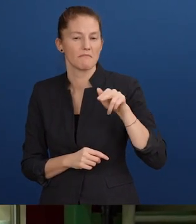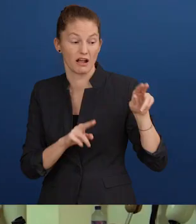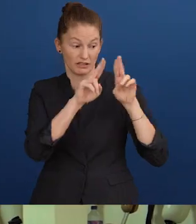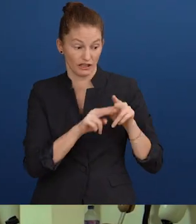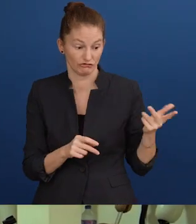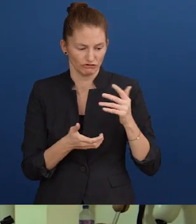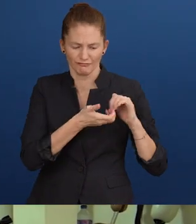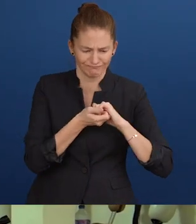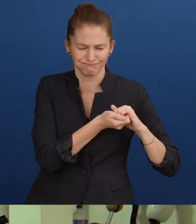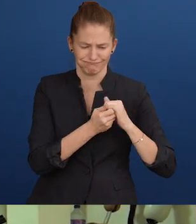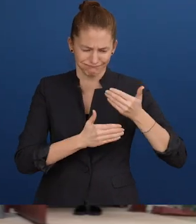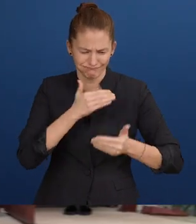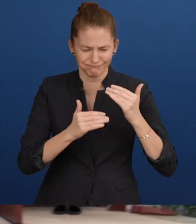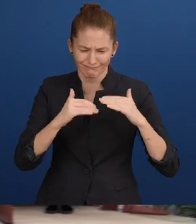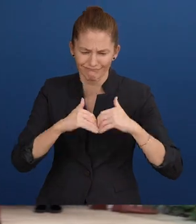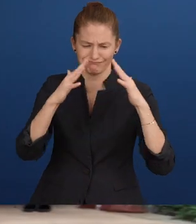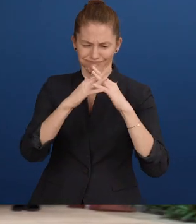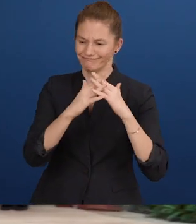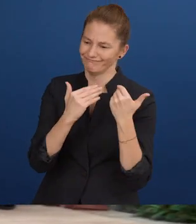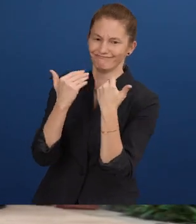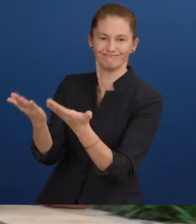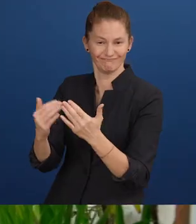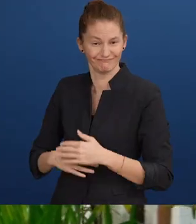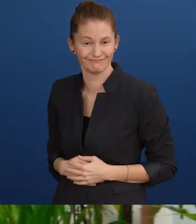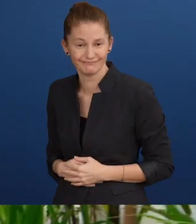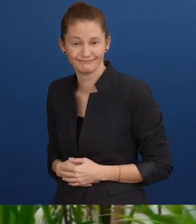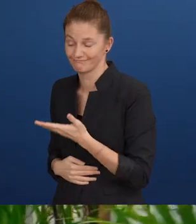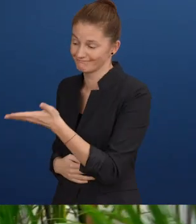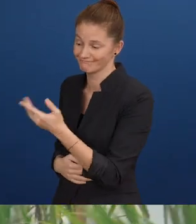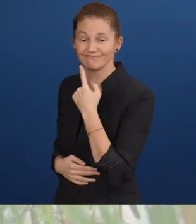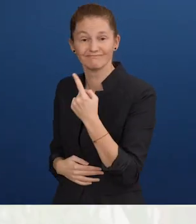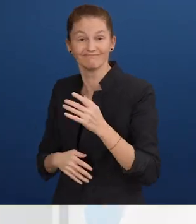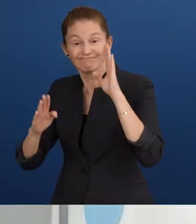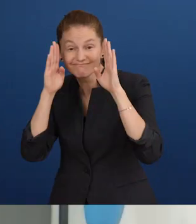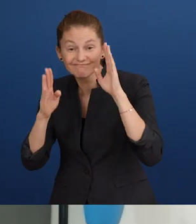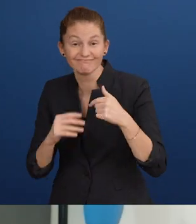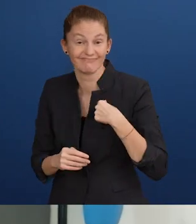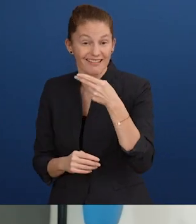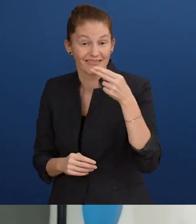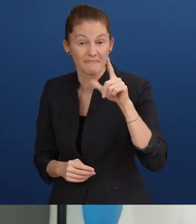an NGO focusing on architectural services in a humanitarian context. Nengah Latra: "Hello, my name is Latra and I am the founder